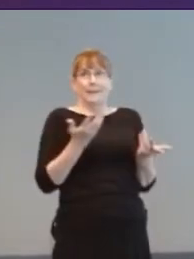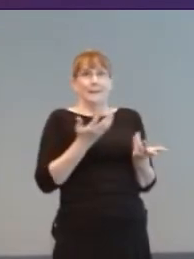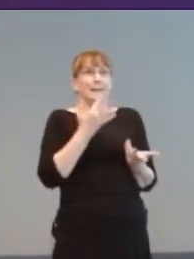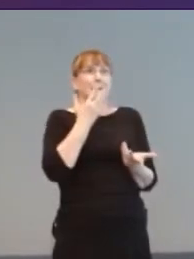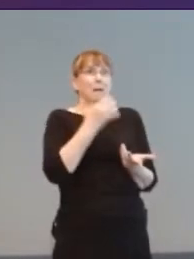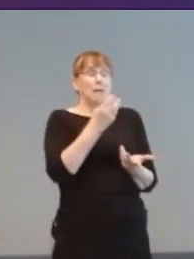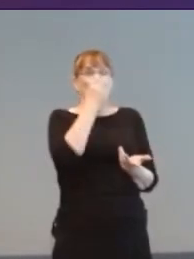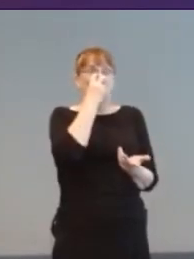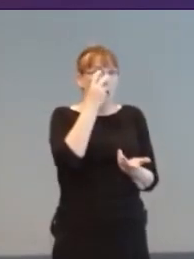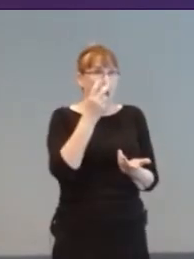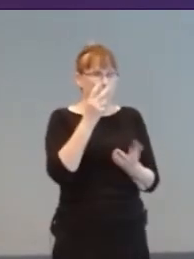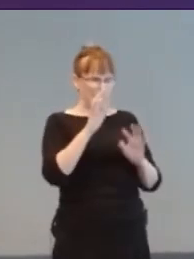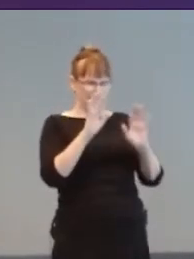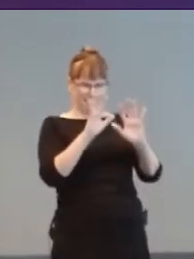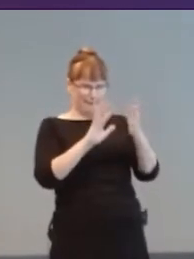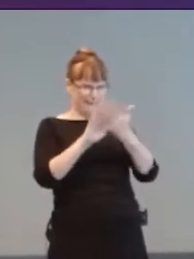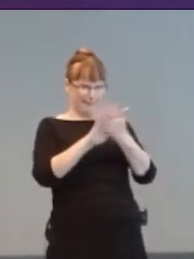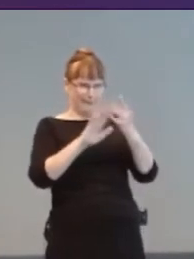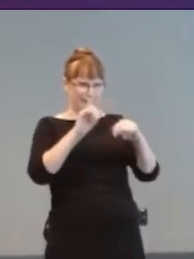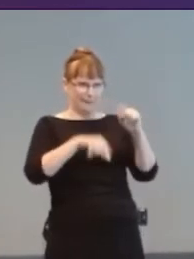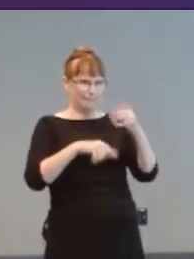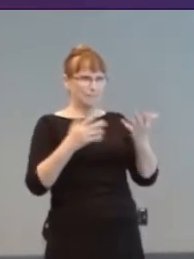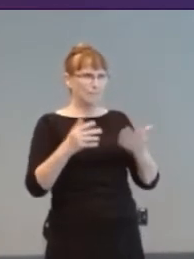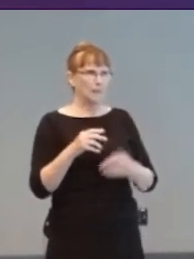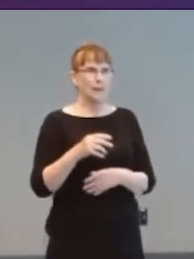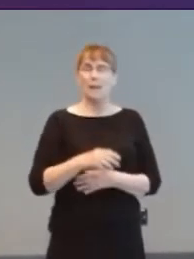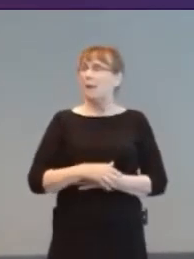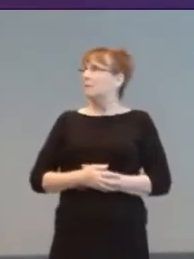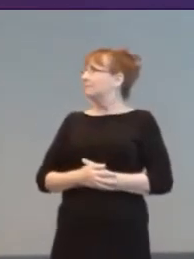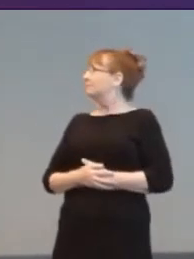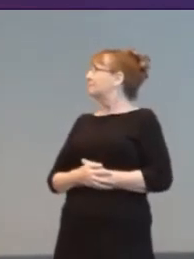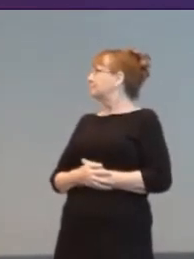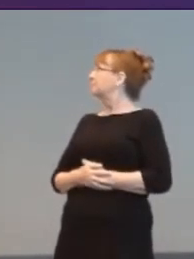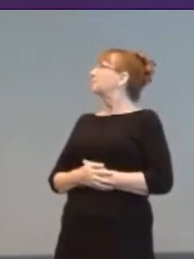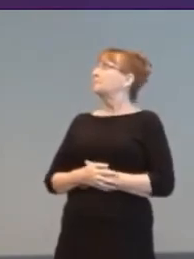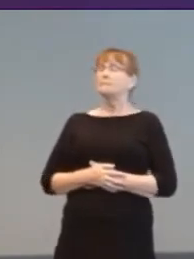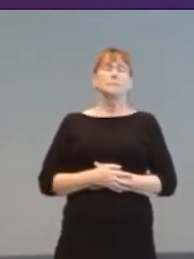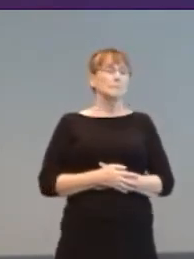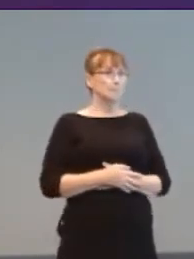Uo Poko (on the left) was a colour-matching game that didn’t give colour-blindness consideration.